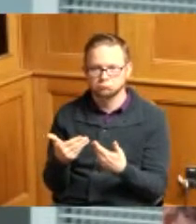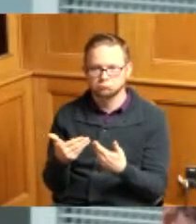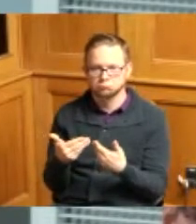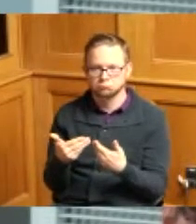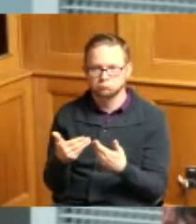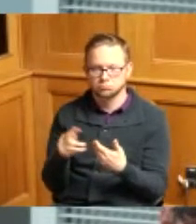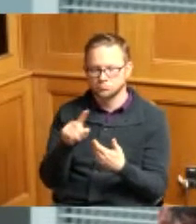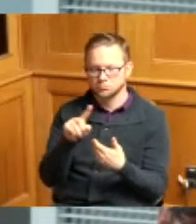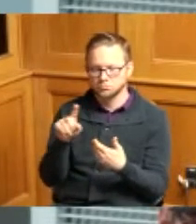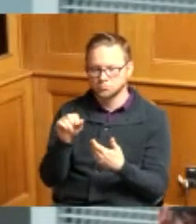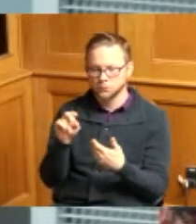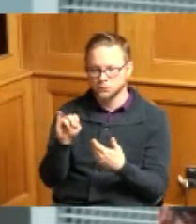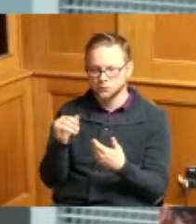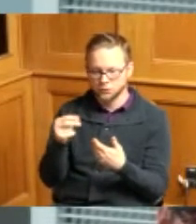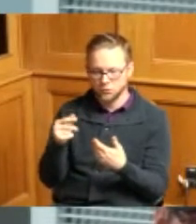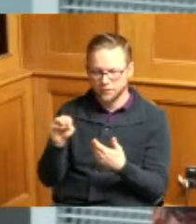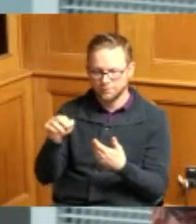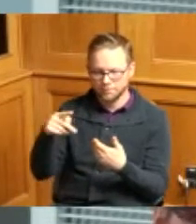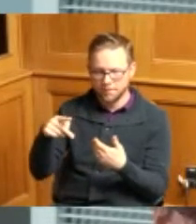zoning map for the township for the updated